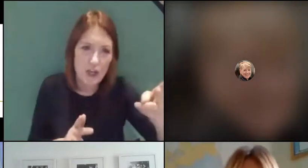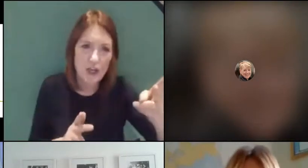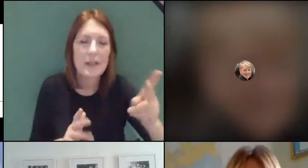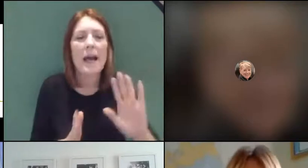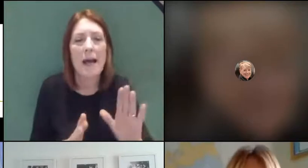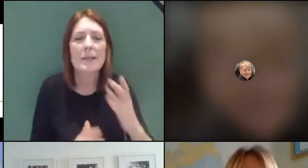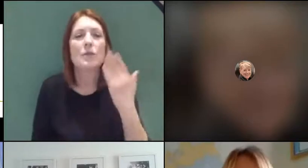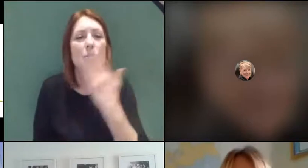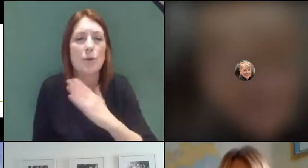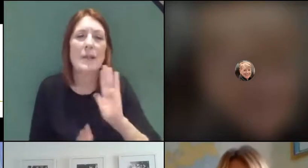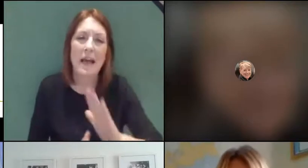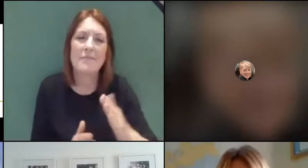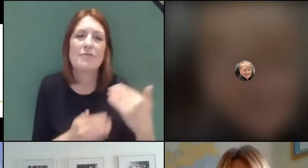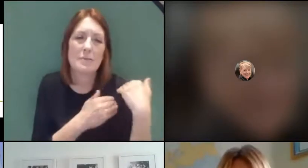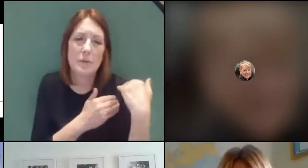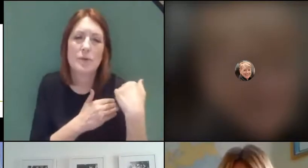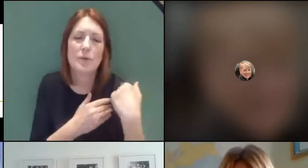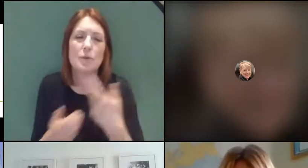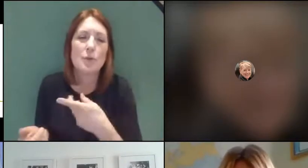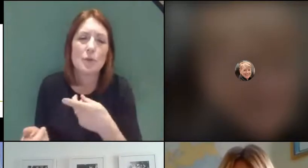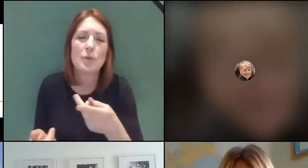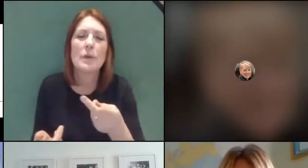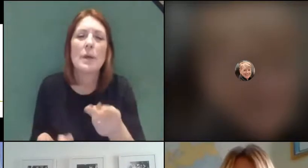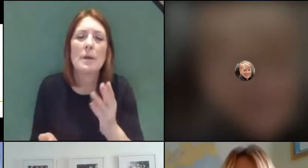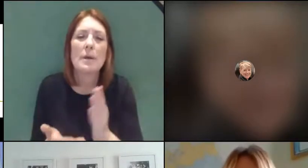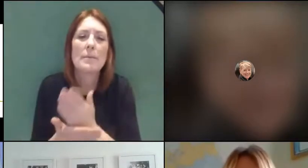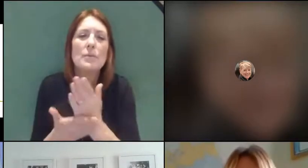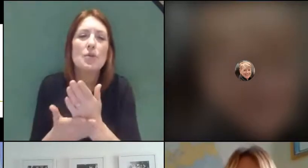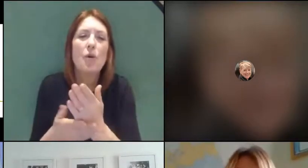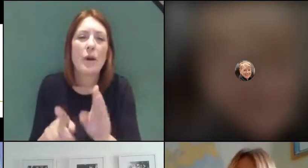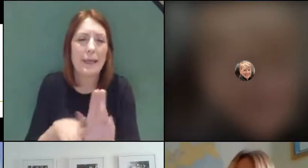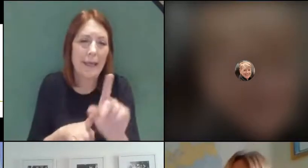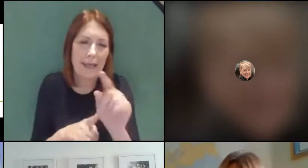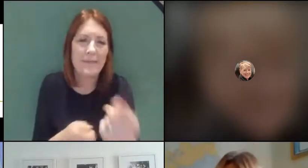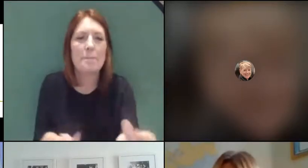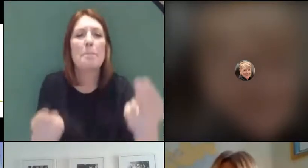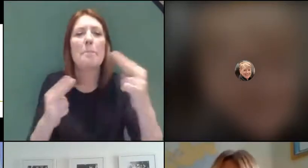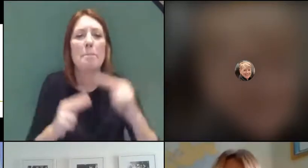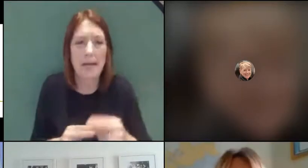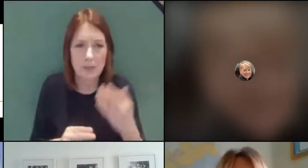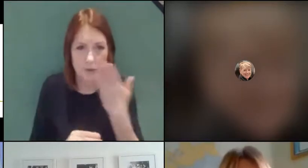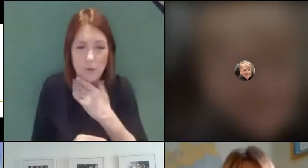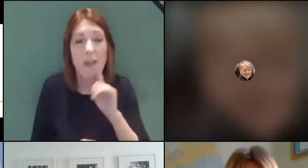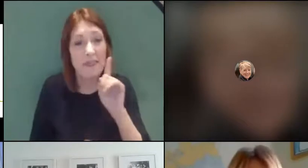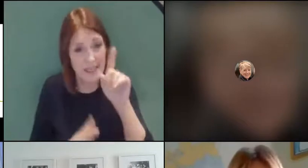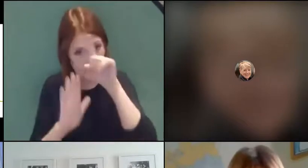responsibility to bring back Year 11 students. So that's the law, but your question isn't